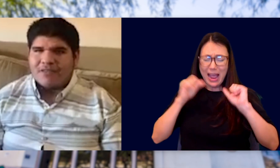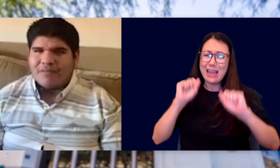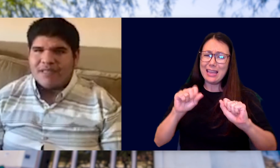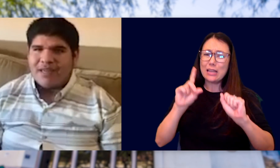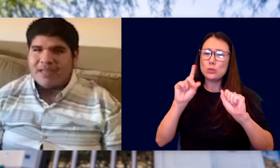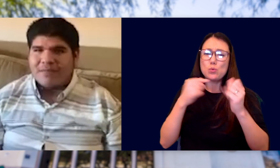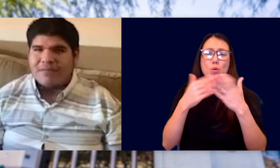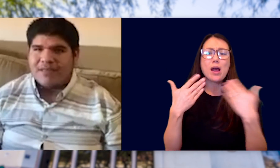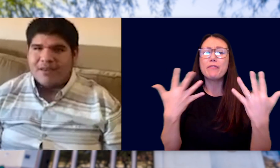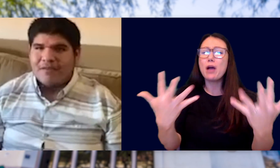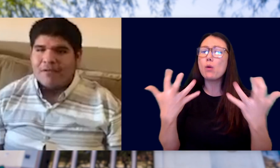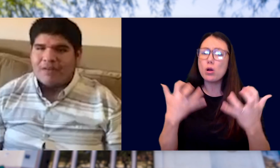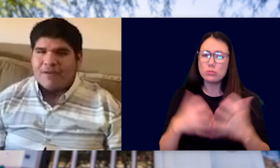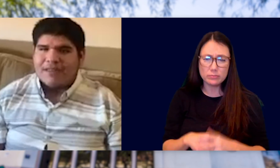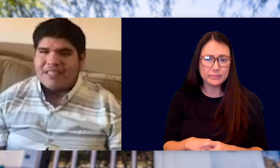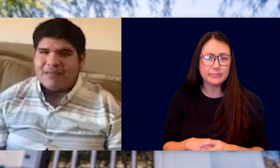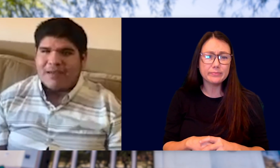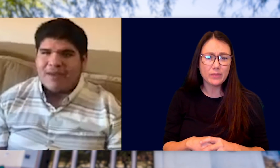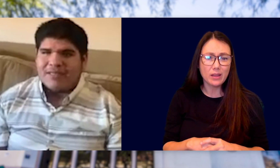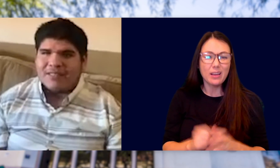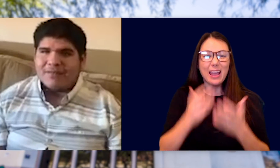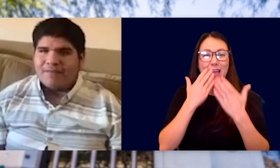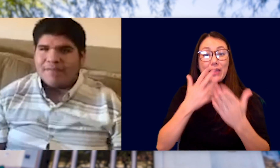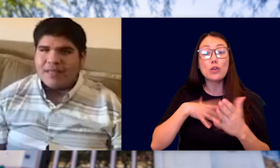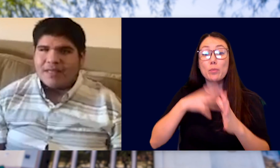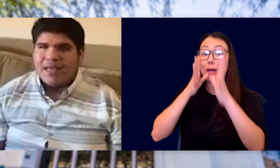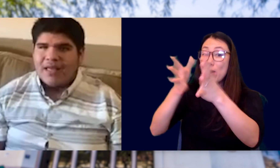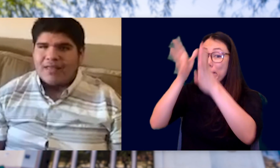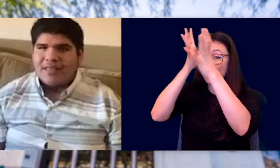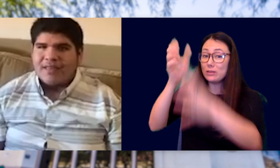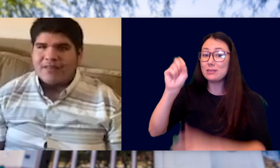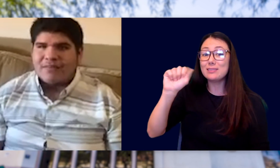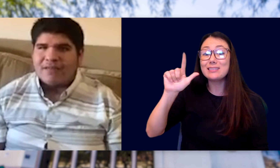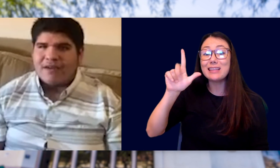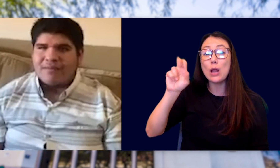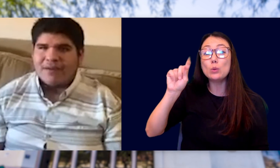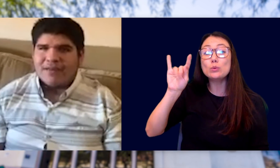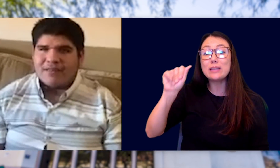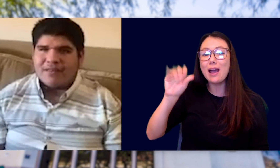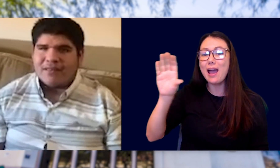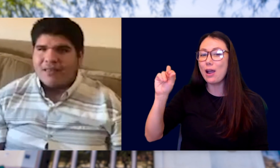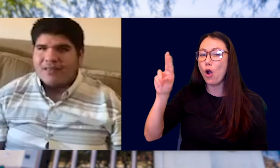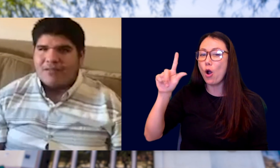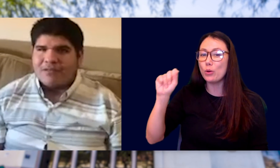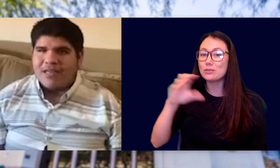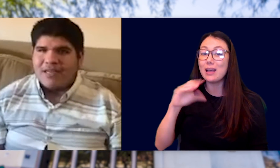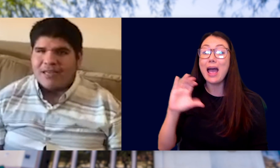SHOWING ME THAT I CAN BE WHATEVER I SET MY MIND TO. AND THANK YOU TO MY GRANDPARENTS, SALUSTIA